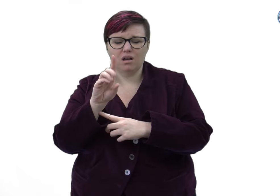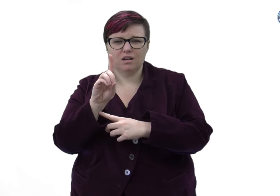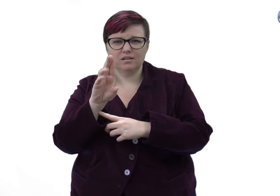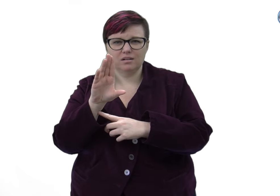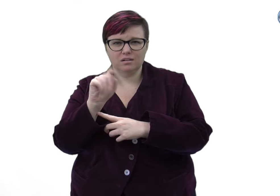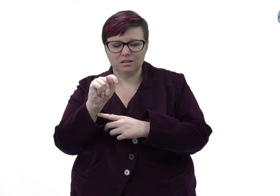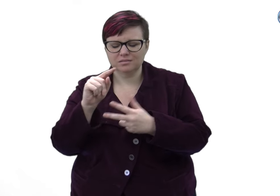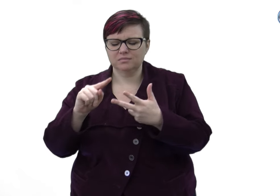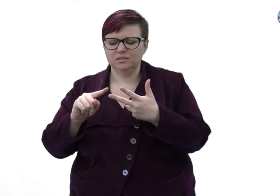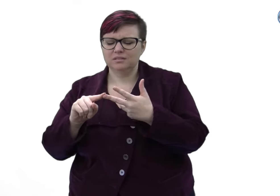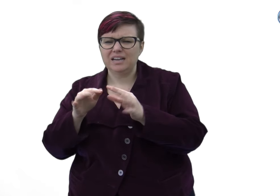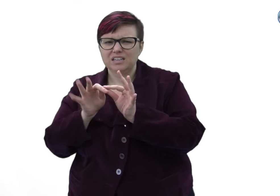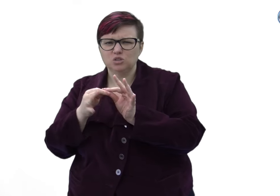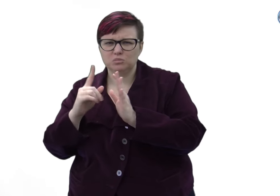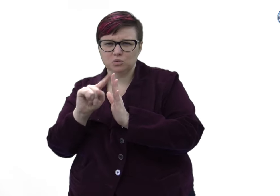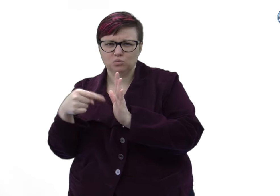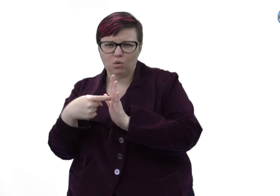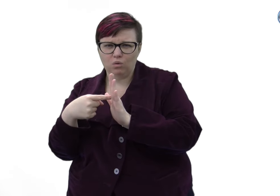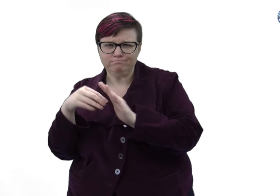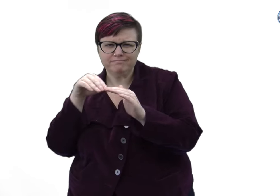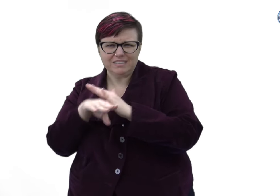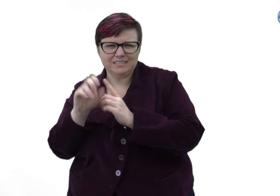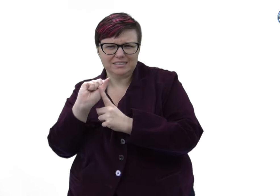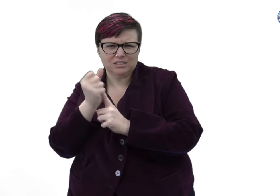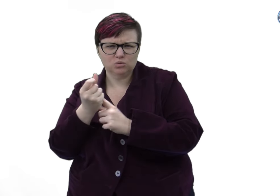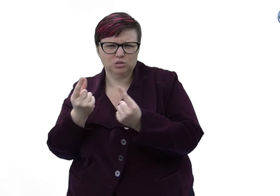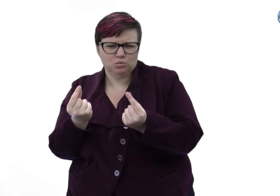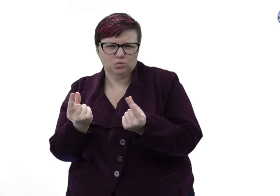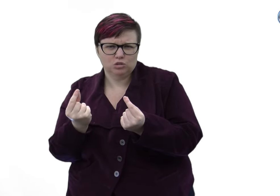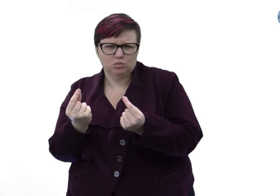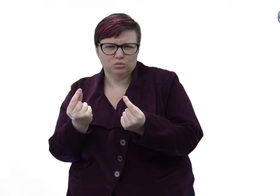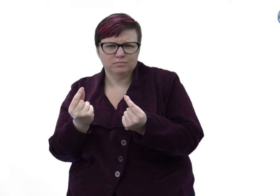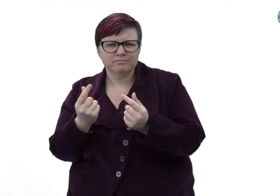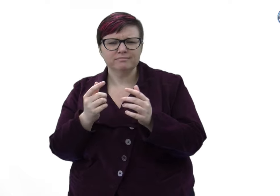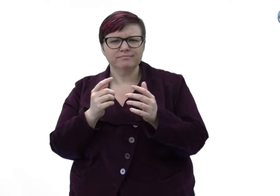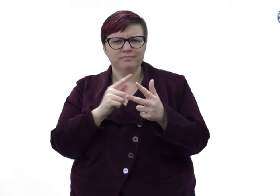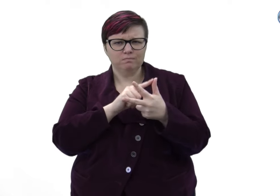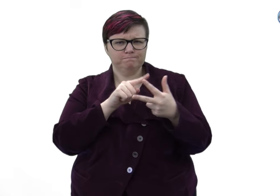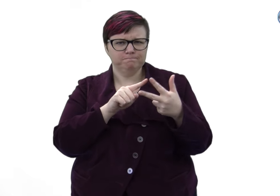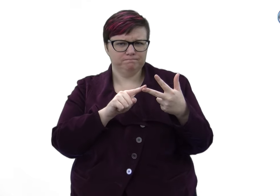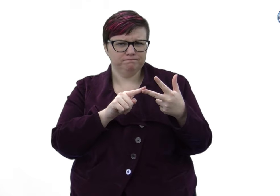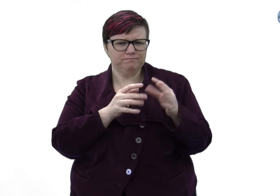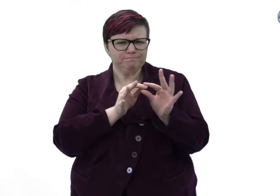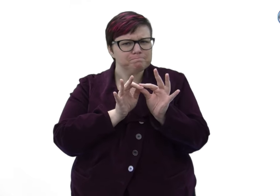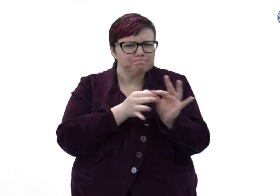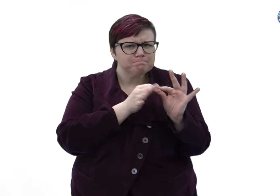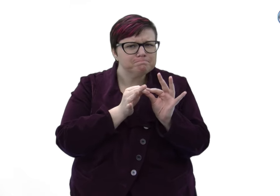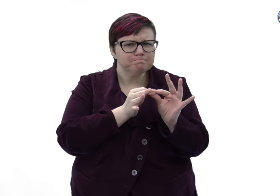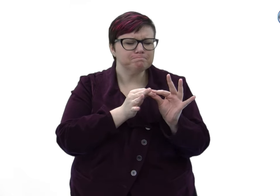the products of interpretation, and the role of the interpreter in an interpreted interaction.